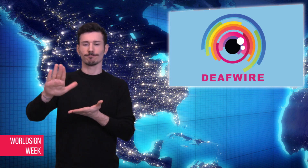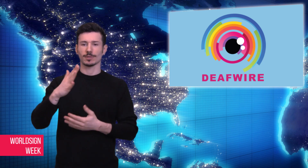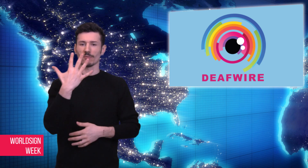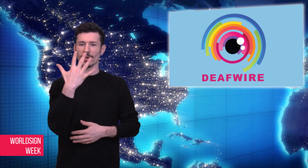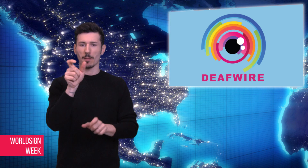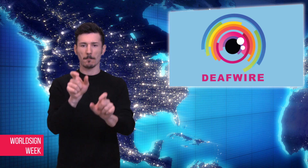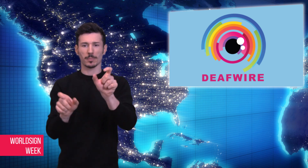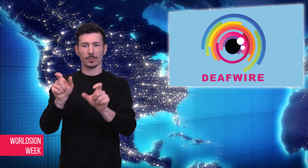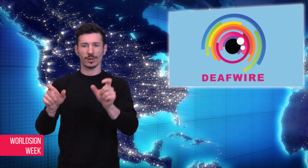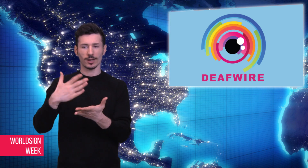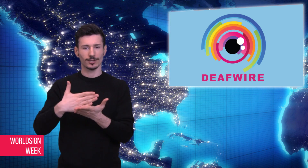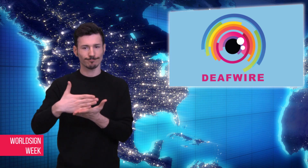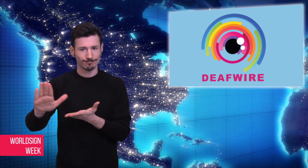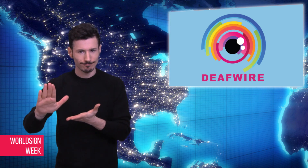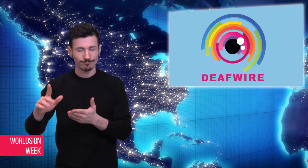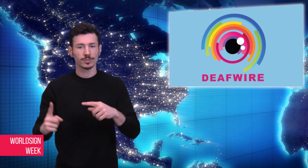problems, the Irish Deaf Society may have to lay off